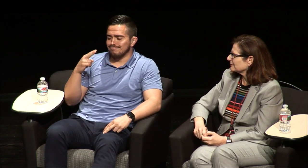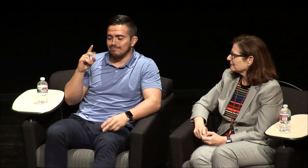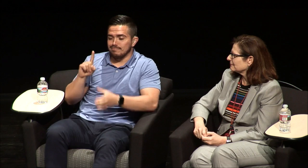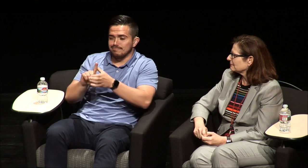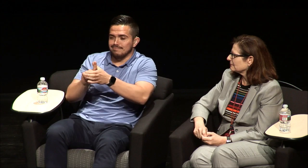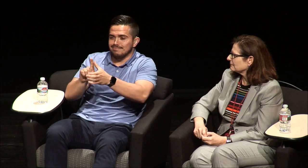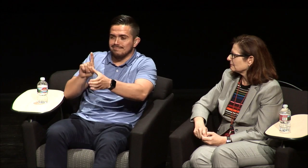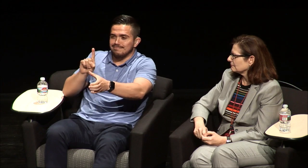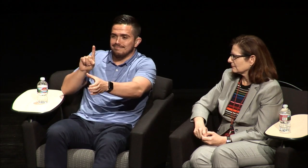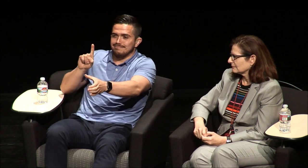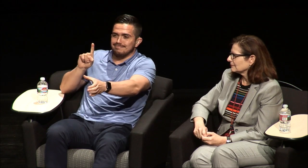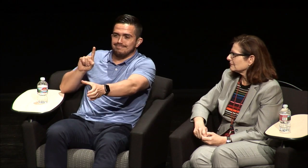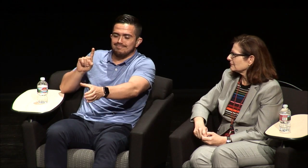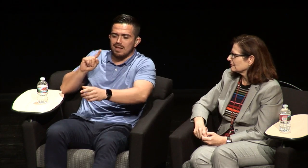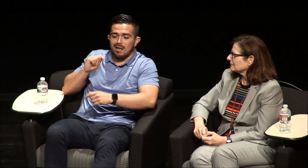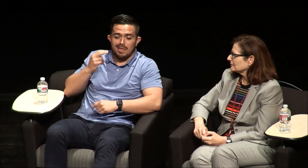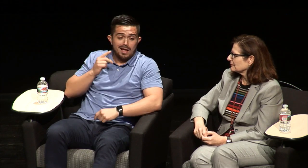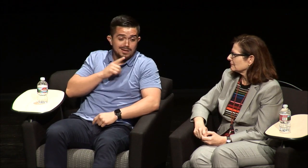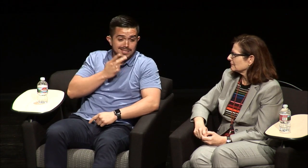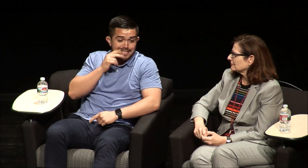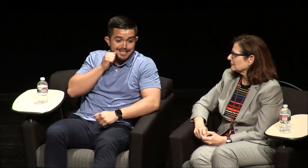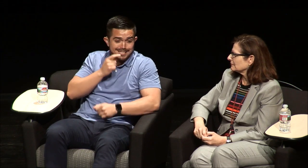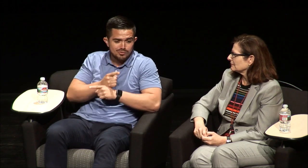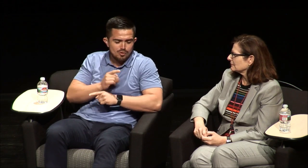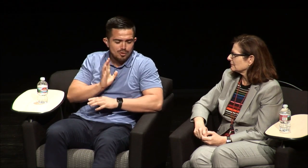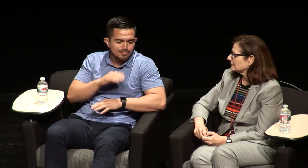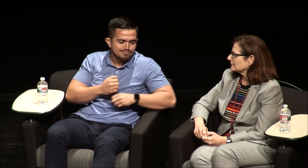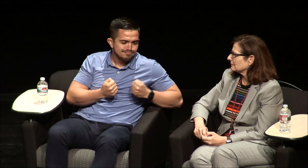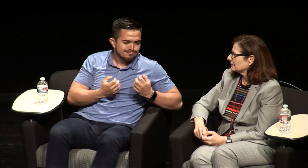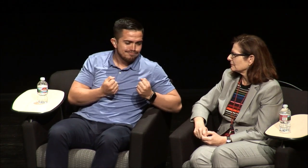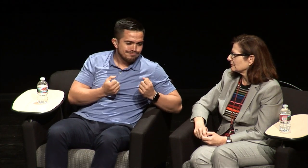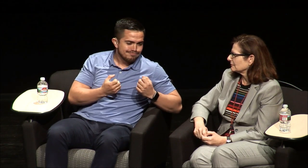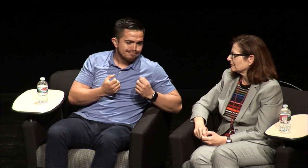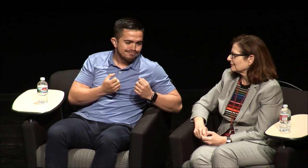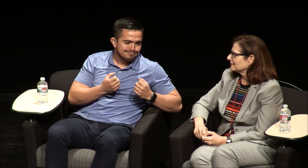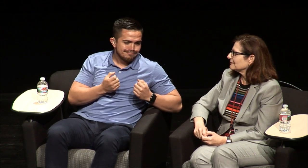so fast and I just I feel so isolated and then I see my sister and it feels so